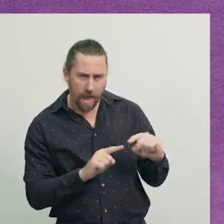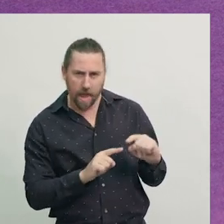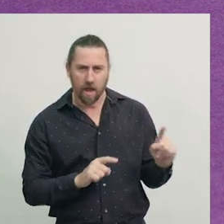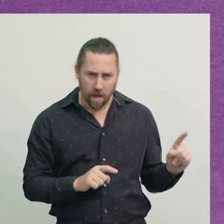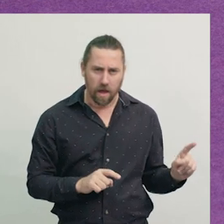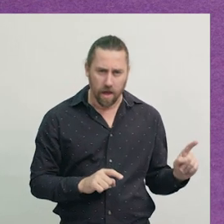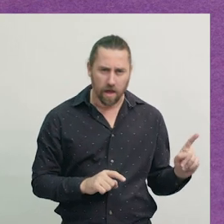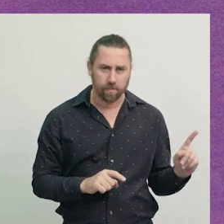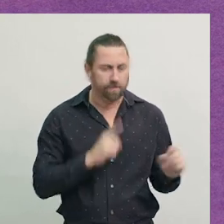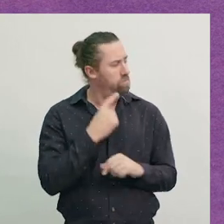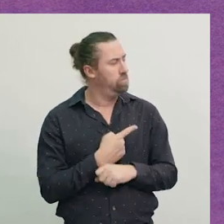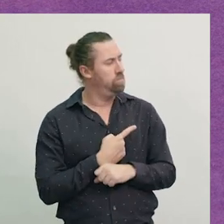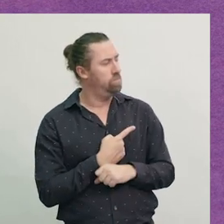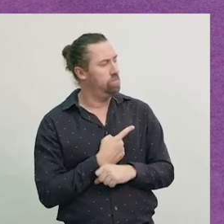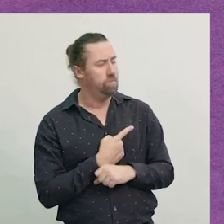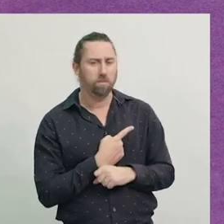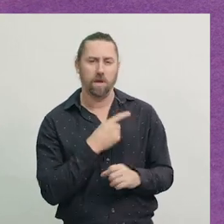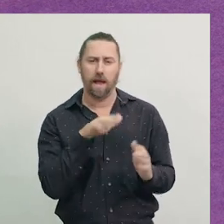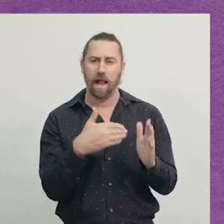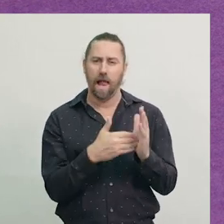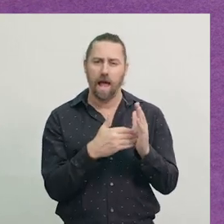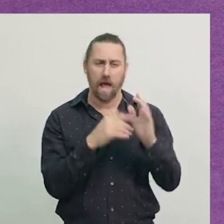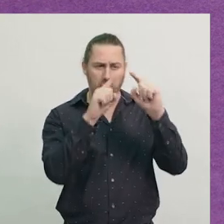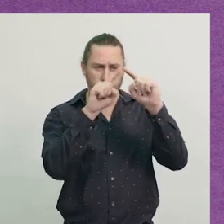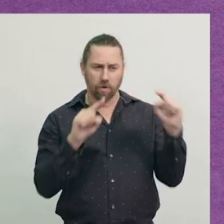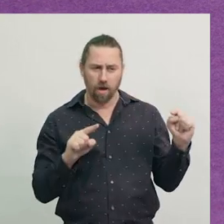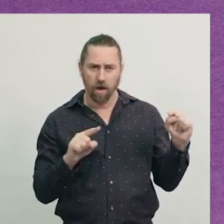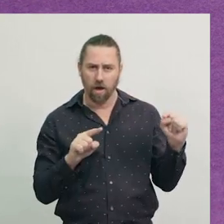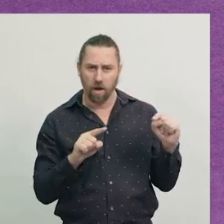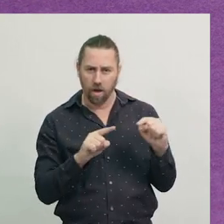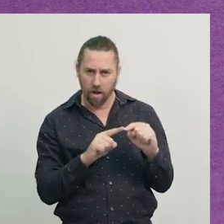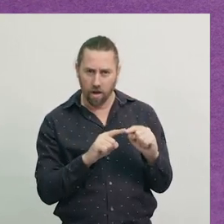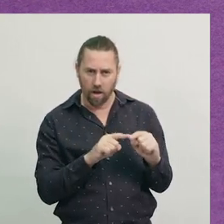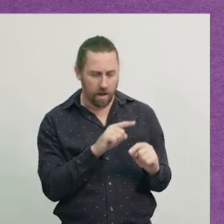What I'm going to do with this triangle is, I'm going to flip it,